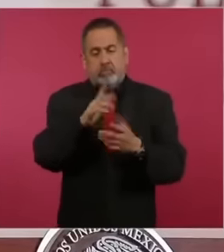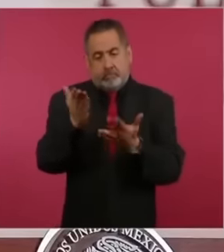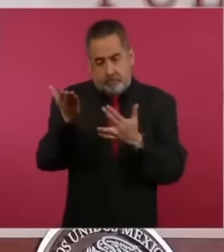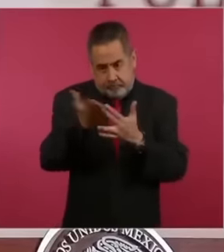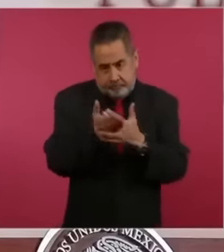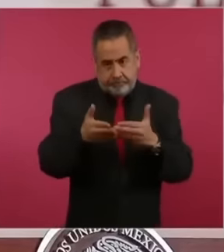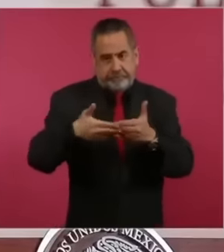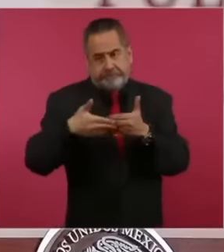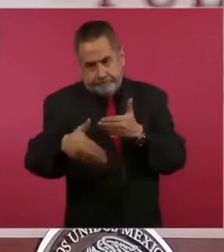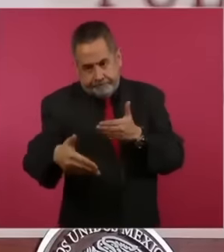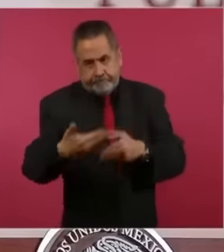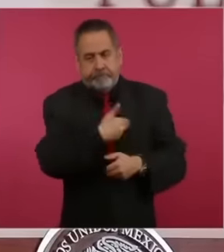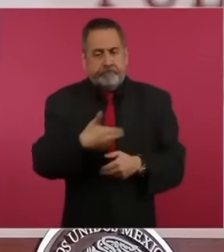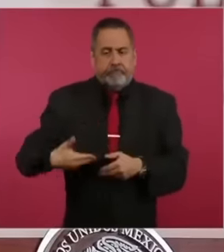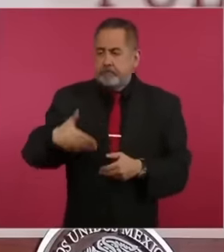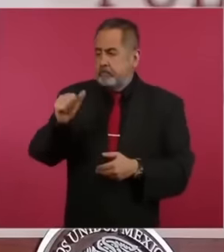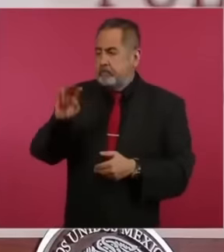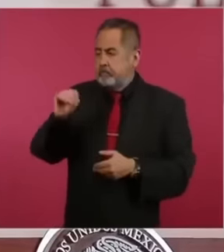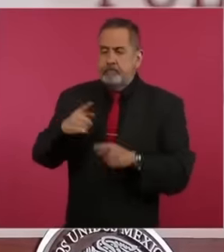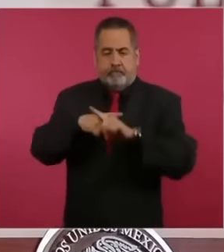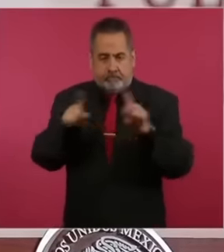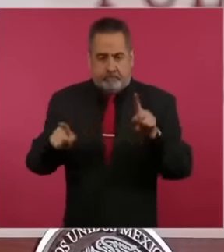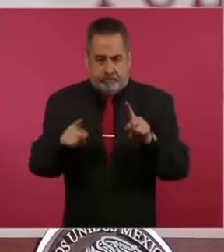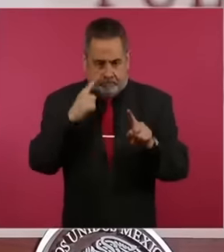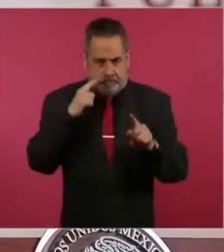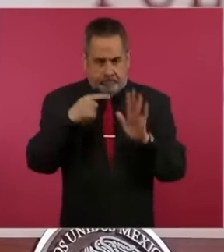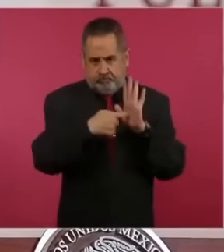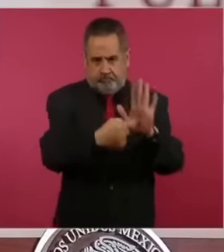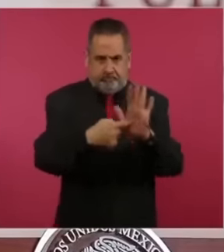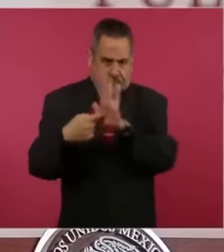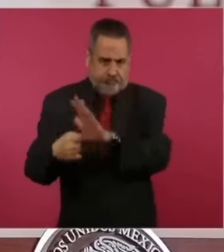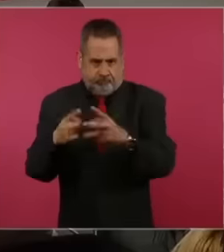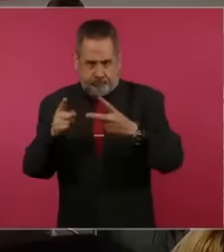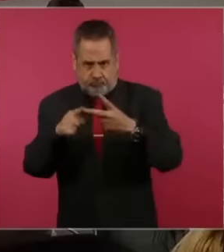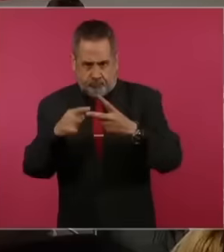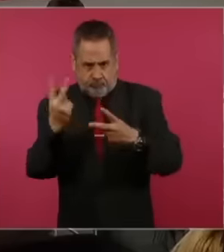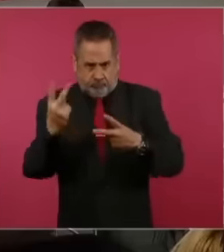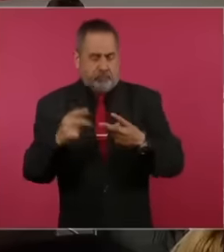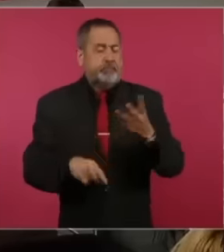the administration of President Andrés Manuel López Obrador. Lastly, the defense arguments,